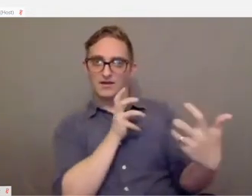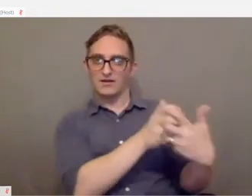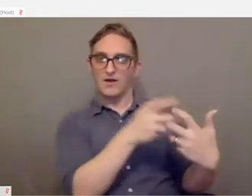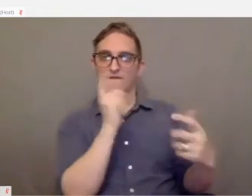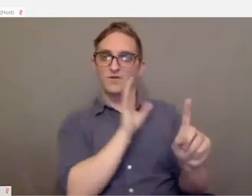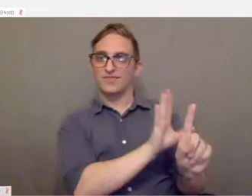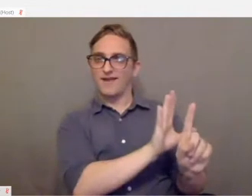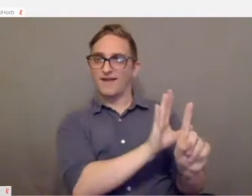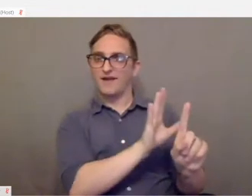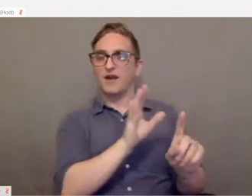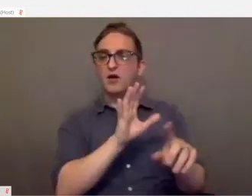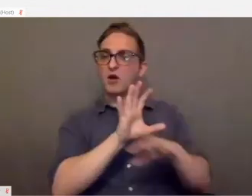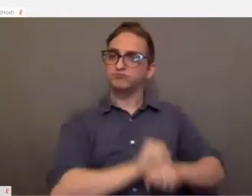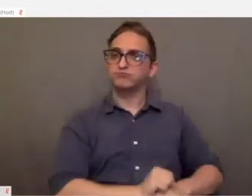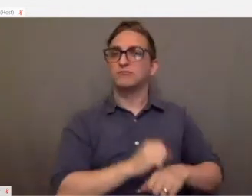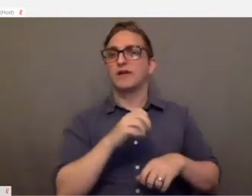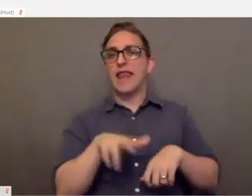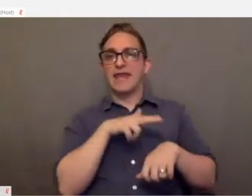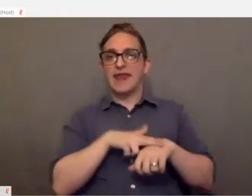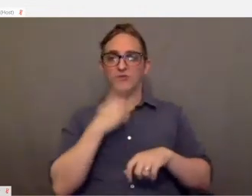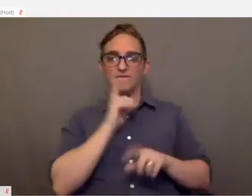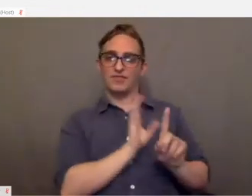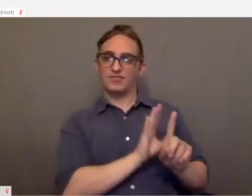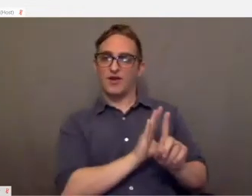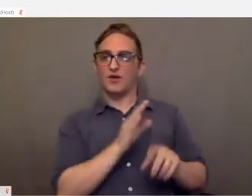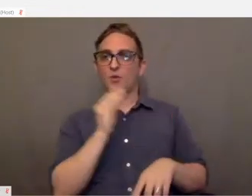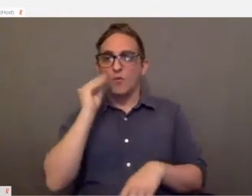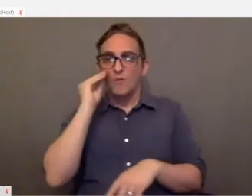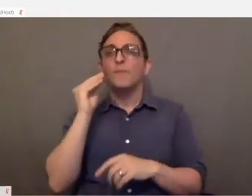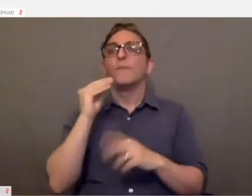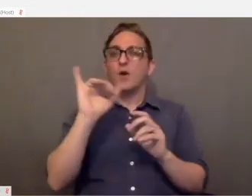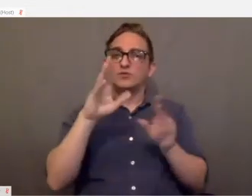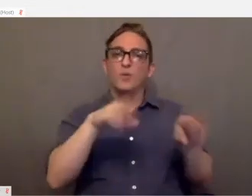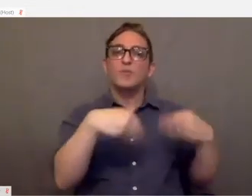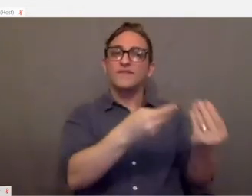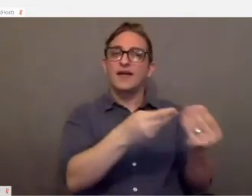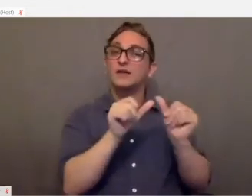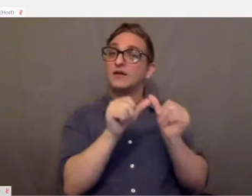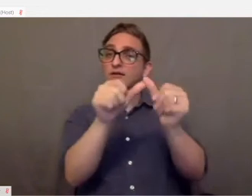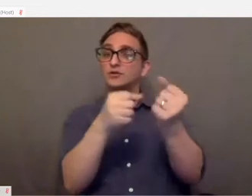became natural to be able to use these technologies. And then providing continued support to those individuals.